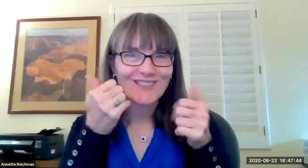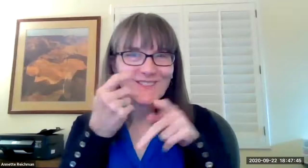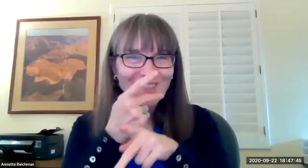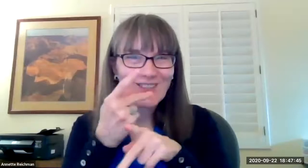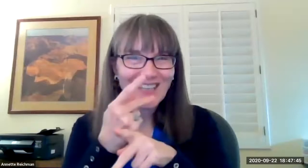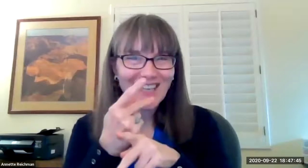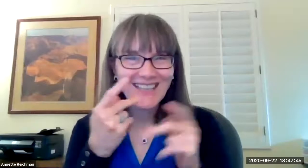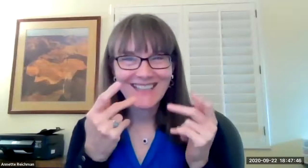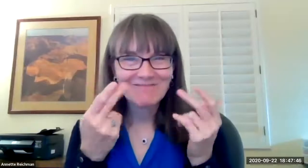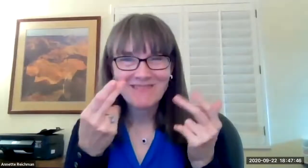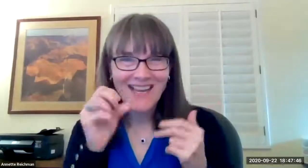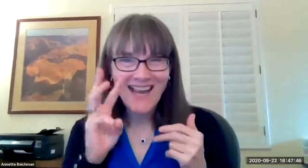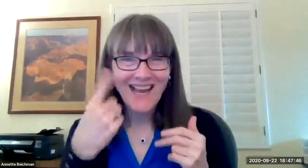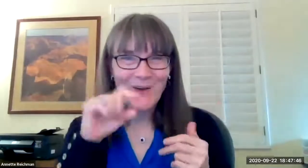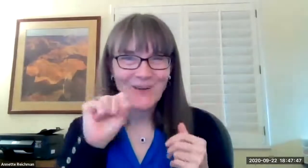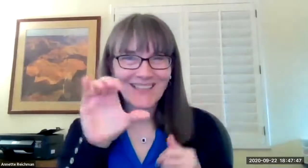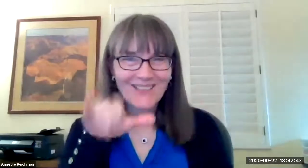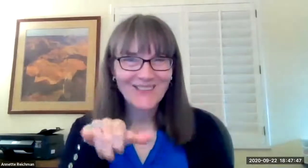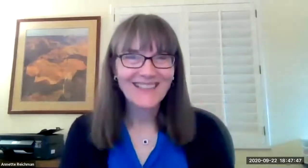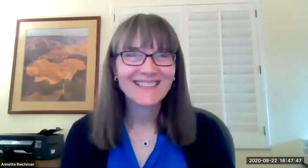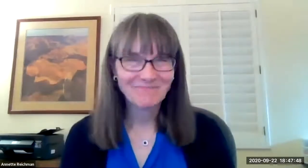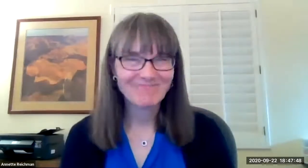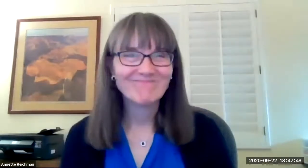i will work on jennifer to figure out